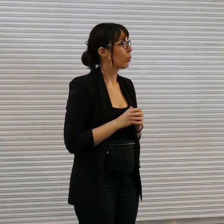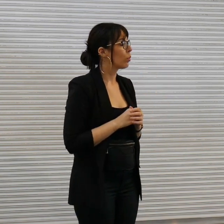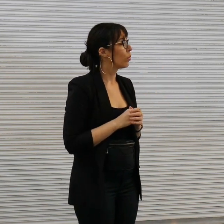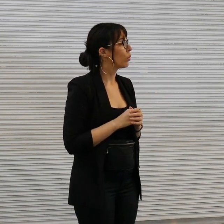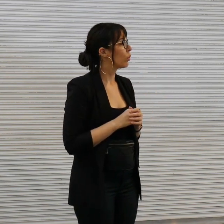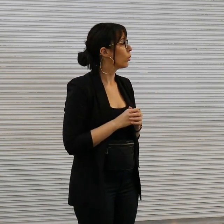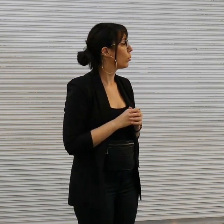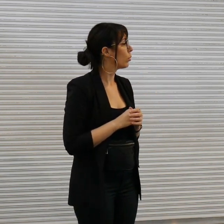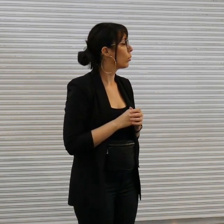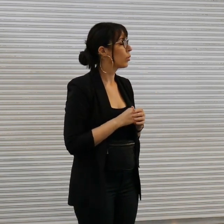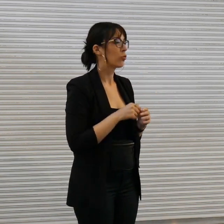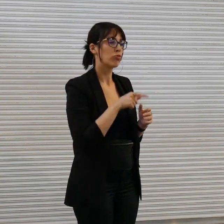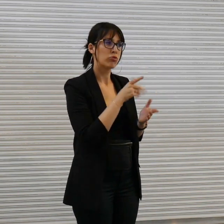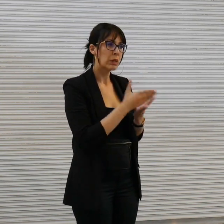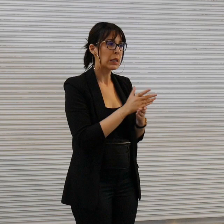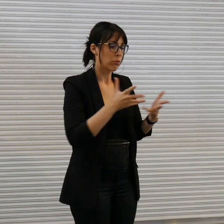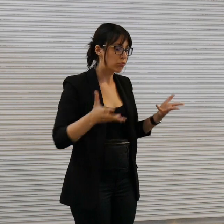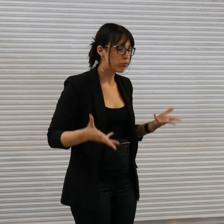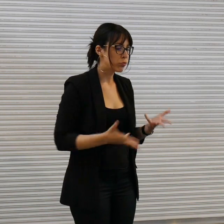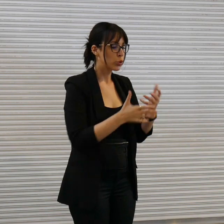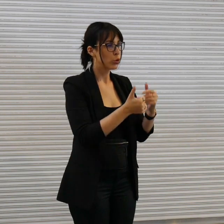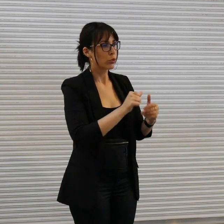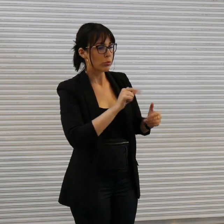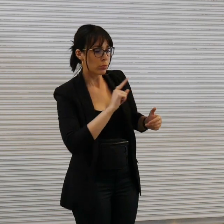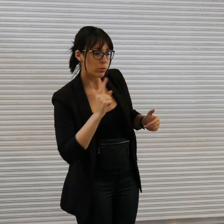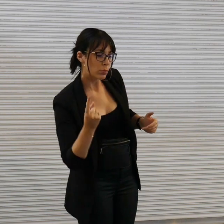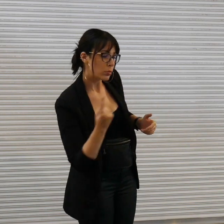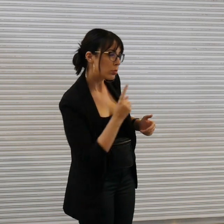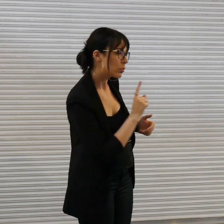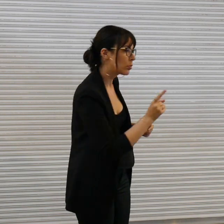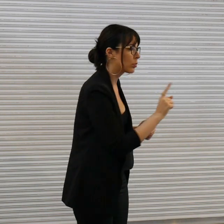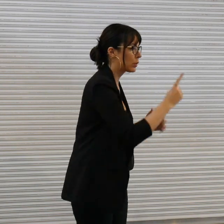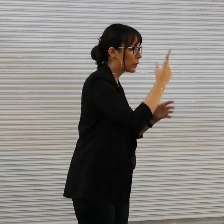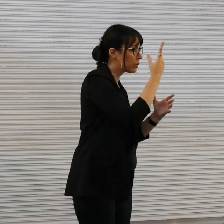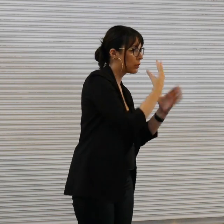immersing yourself in all the various aspects of Patrick's work and then in the projection